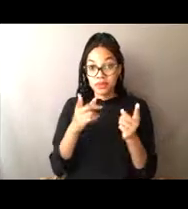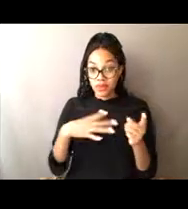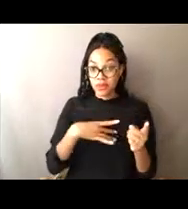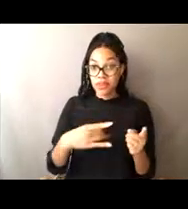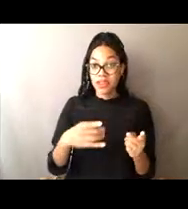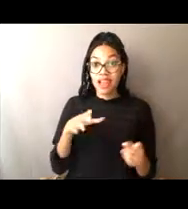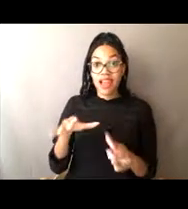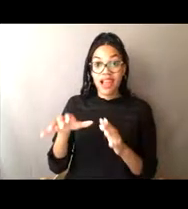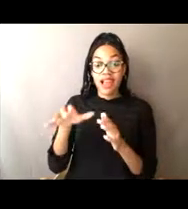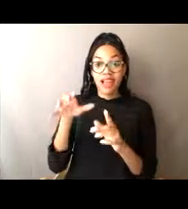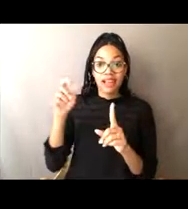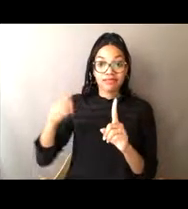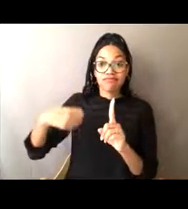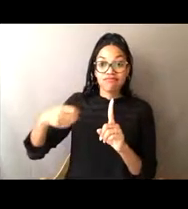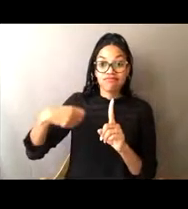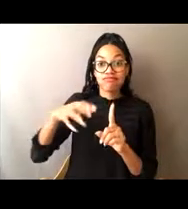and what is your favorite fish to catch?